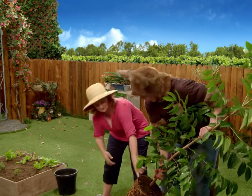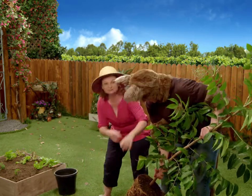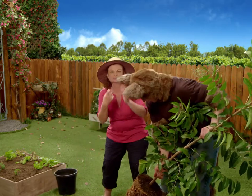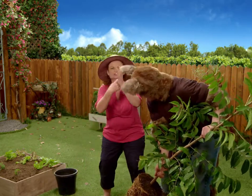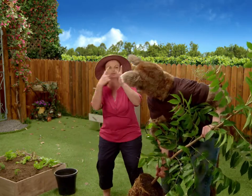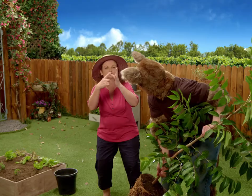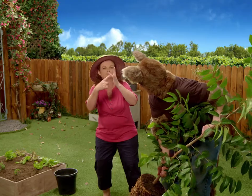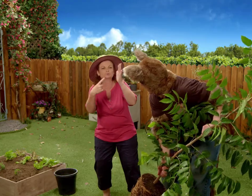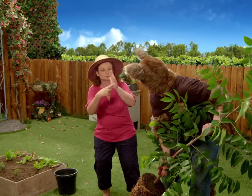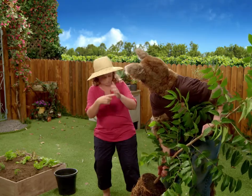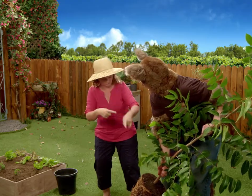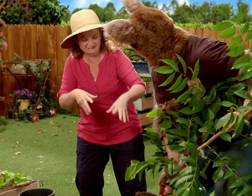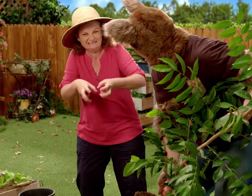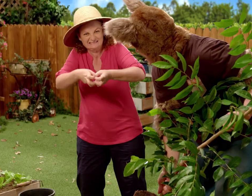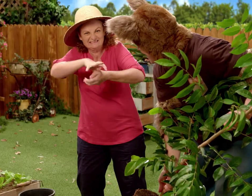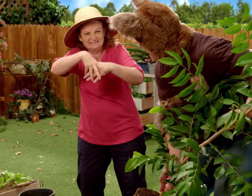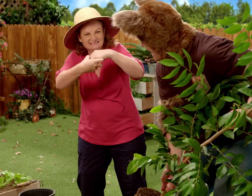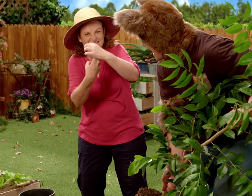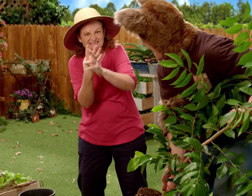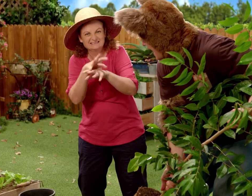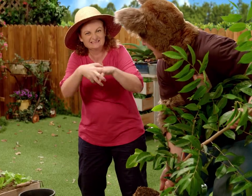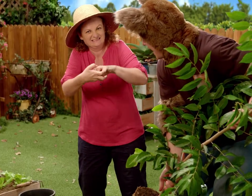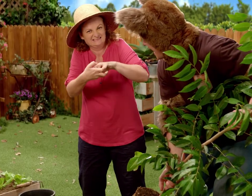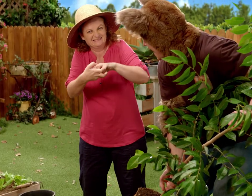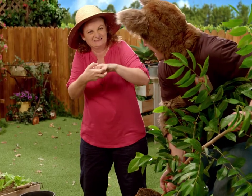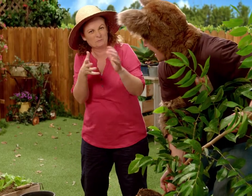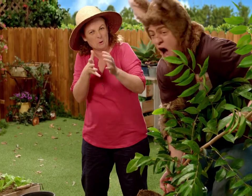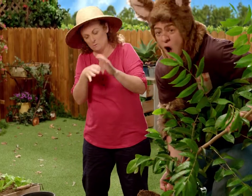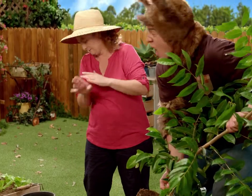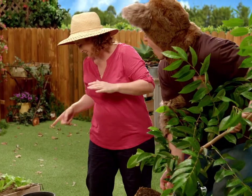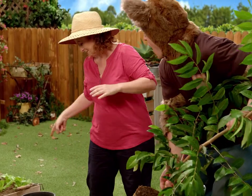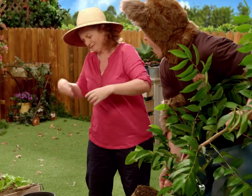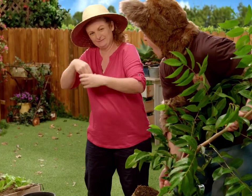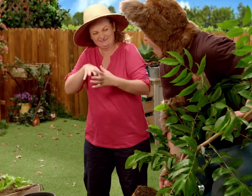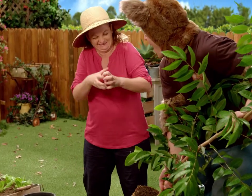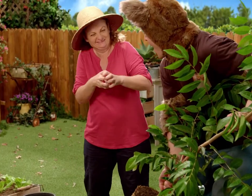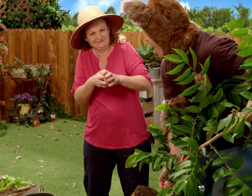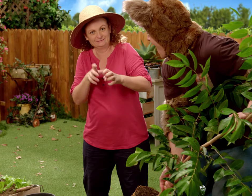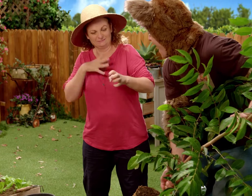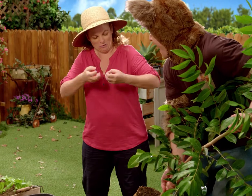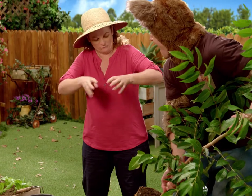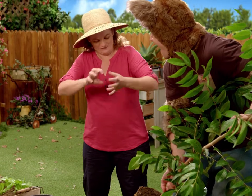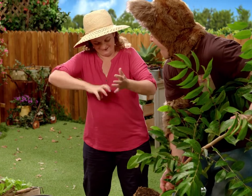There we go. The roots are all tangled together because that pot has been too small for them.